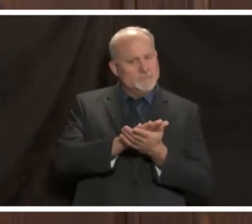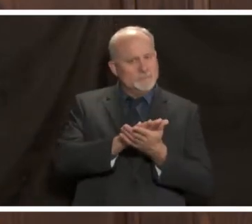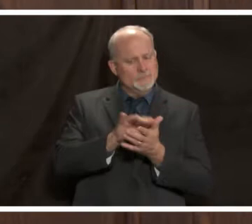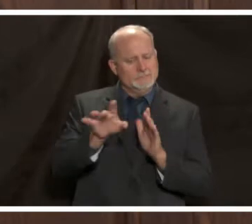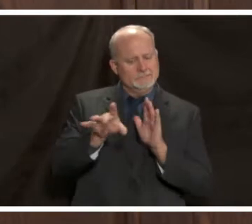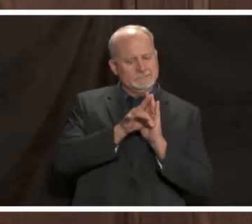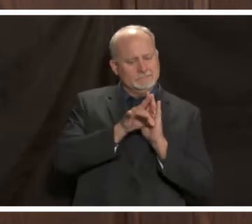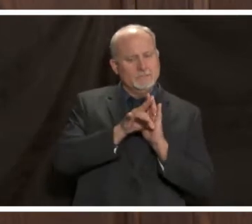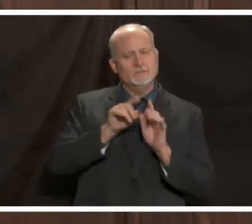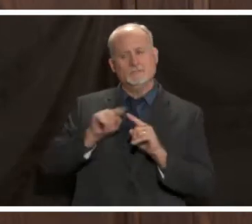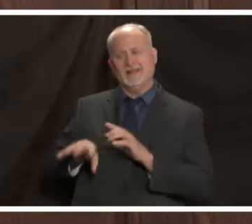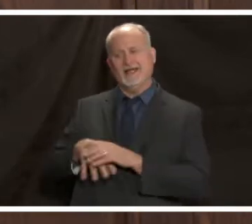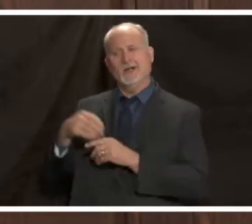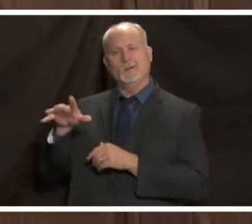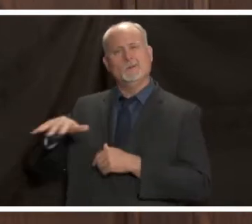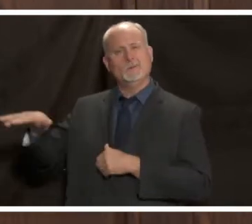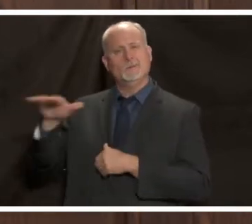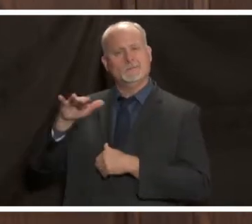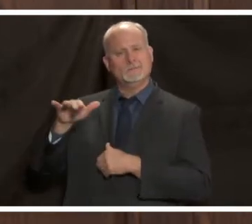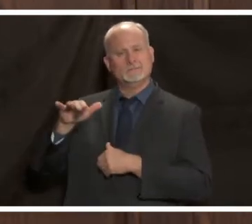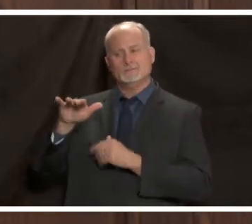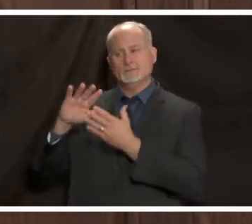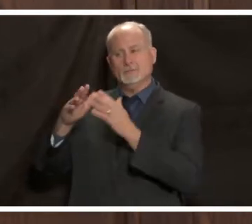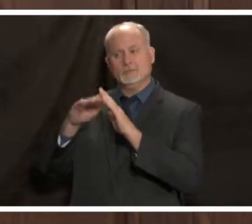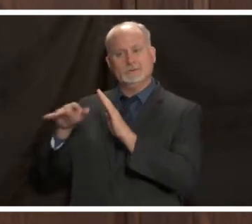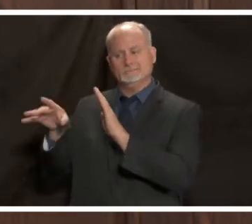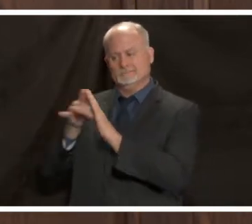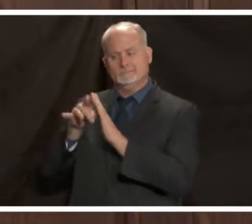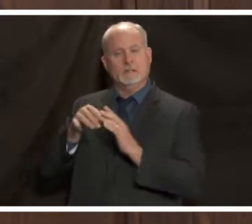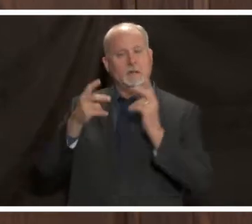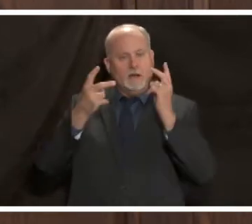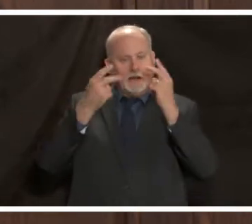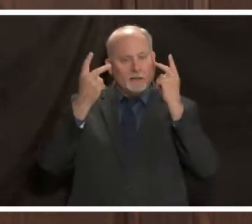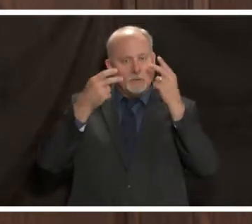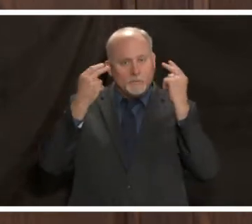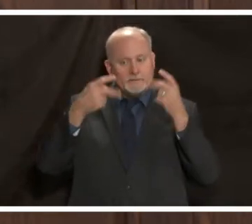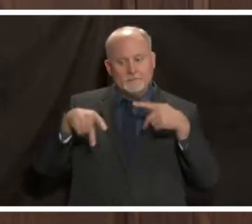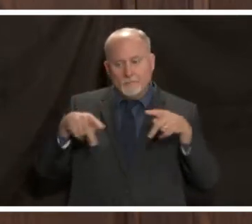there have been some notable outbreaks related to halloween parties spending night parties